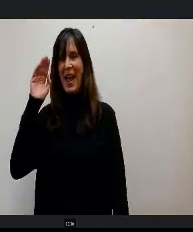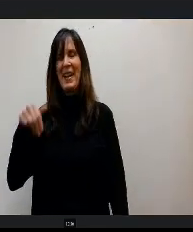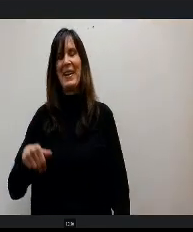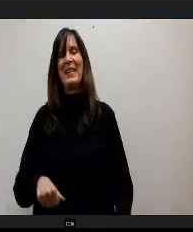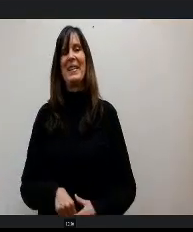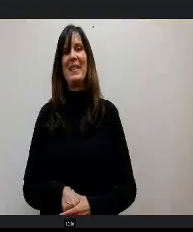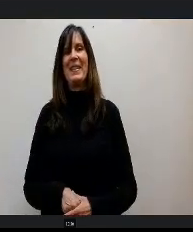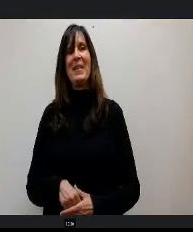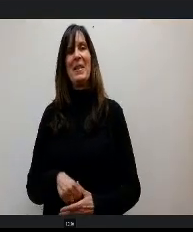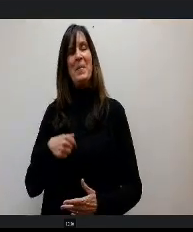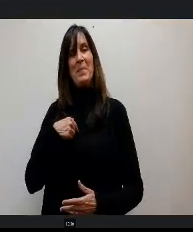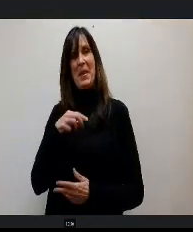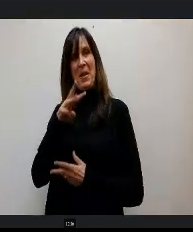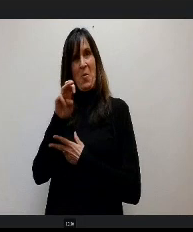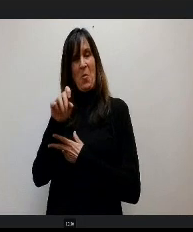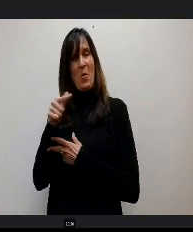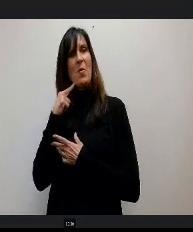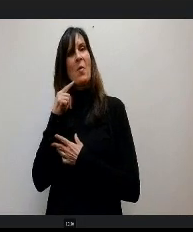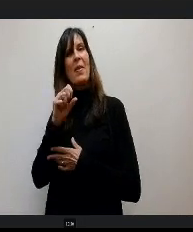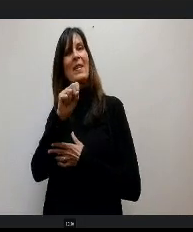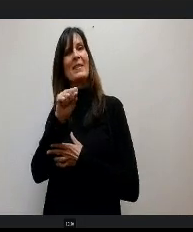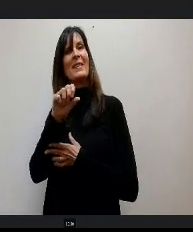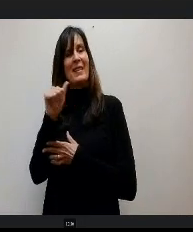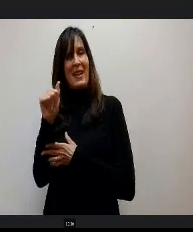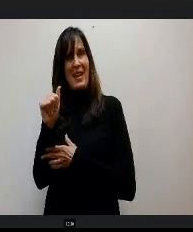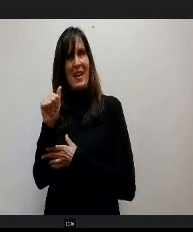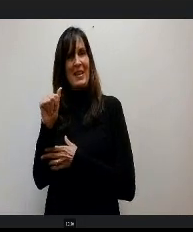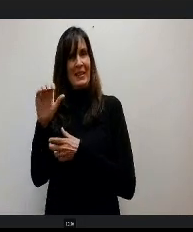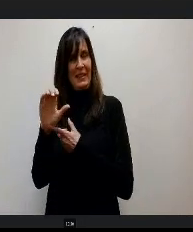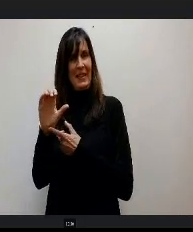l and I. We are on the SSAC, which is the Superintendent student.